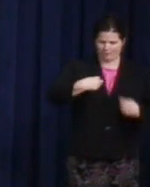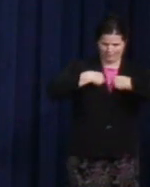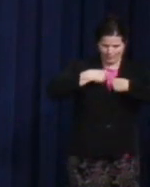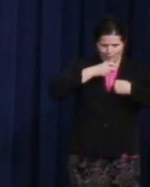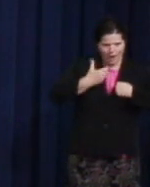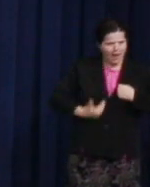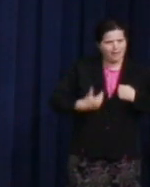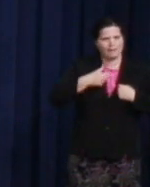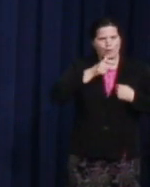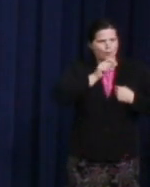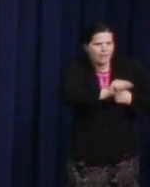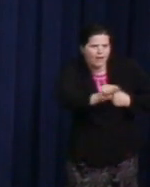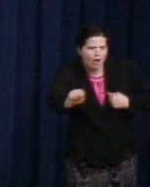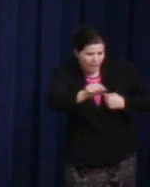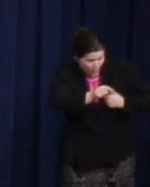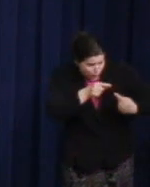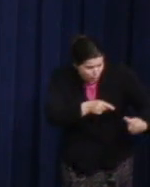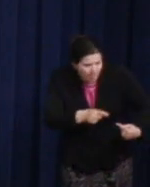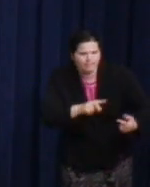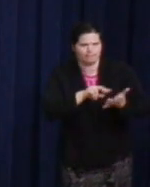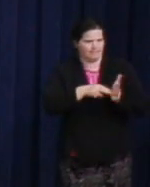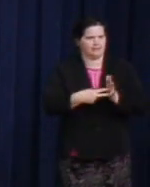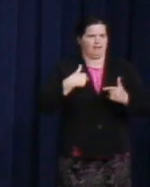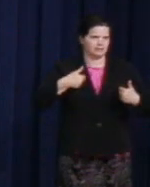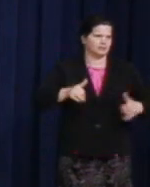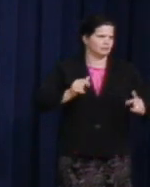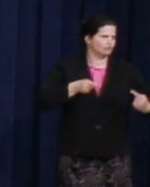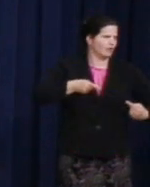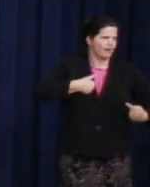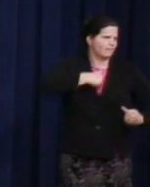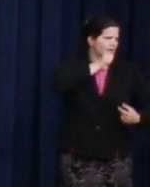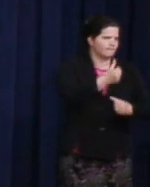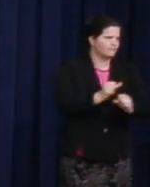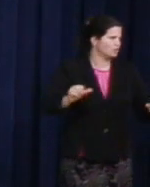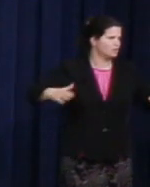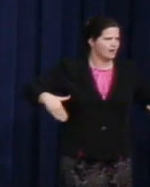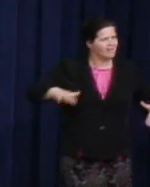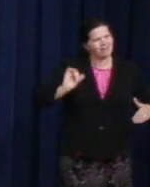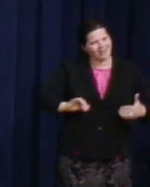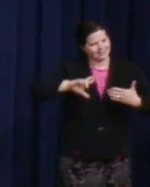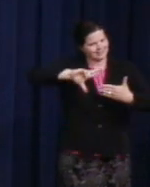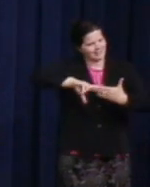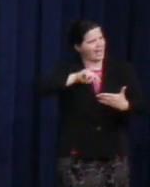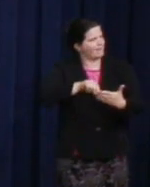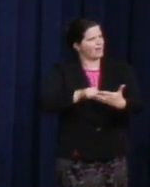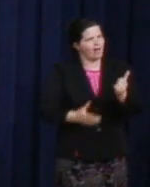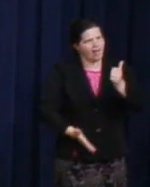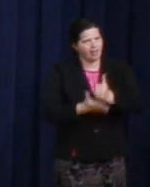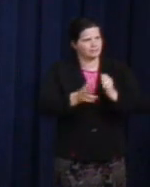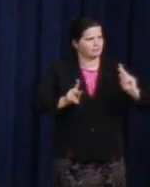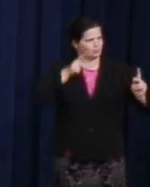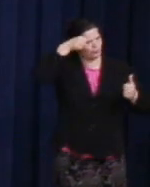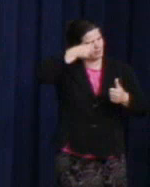It's critically important. This stamp sends that message. Harvey Milk, in all of his light, his call for authenticity, is setting